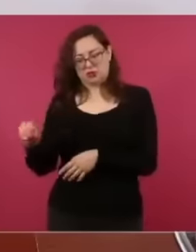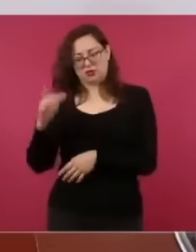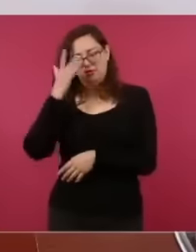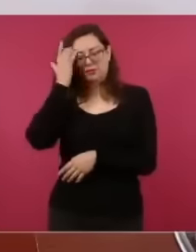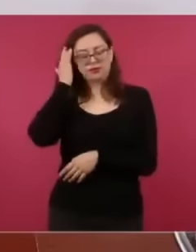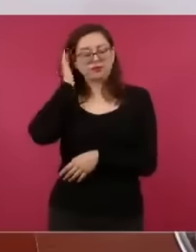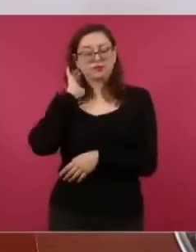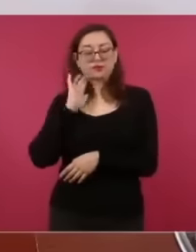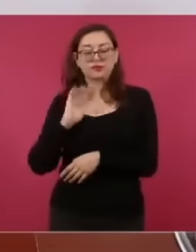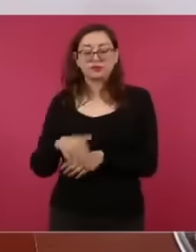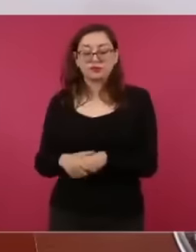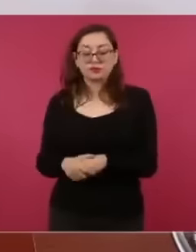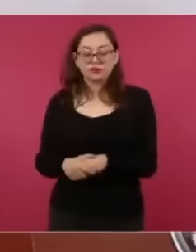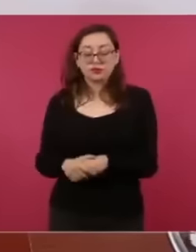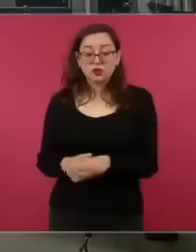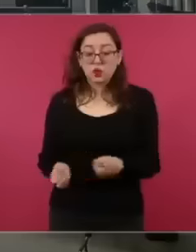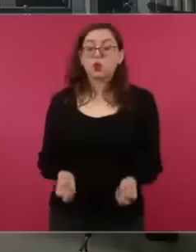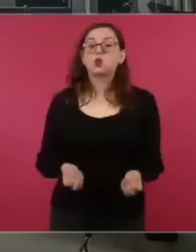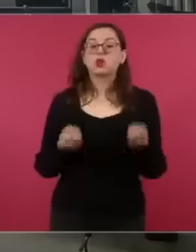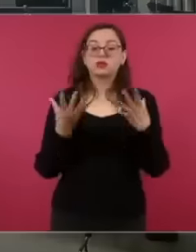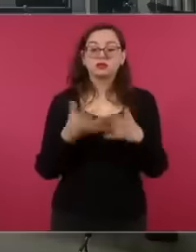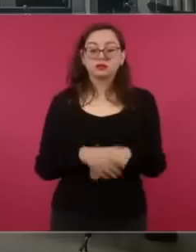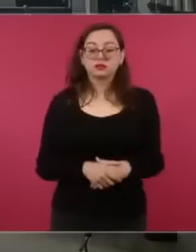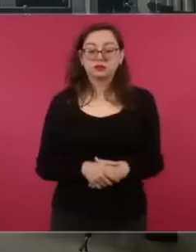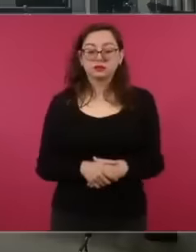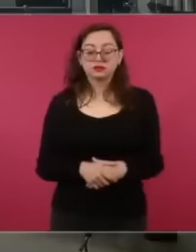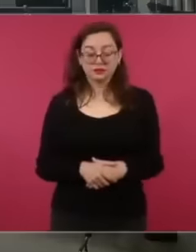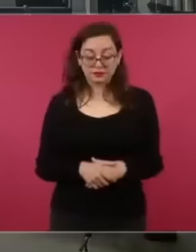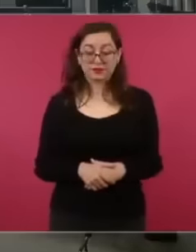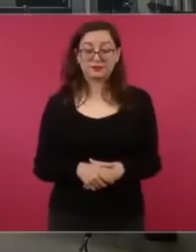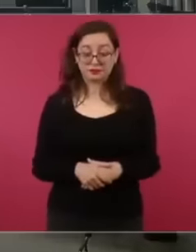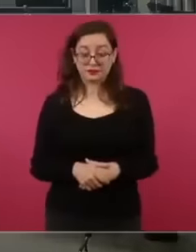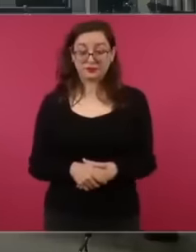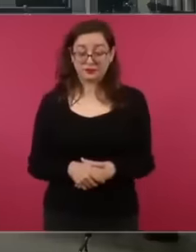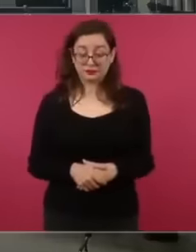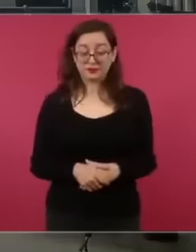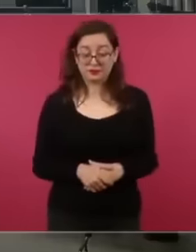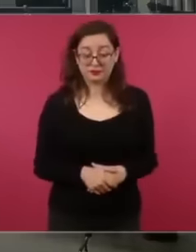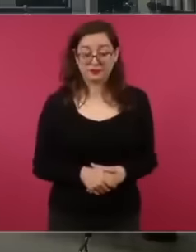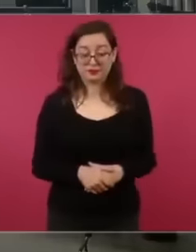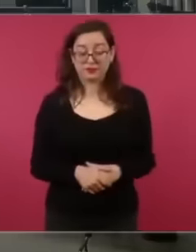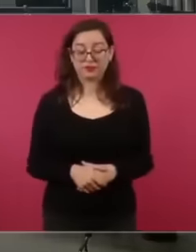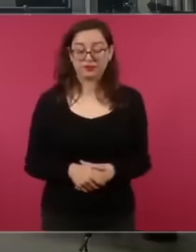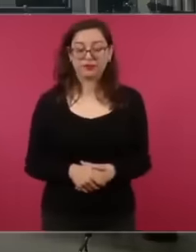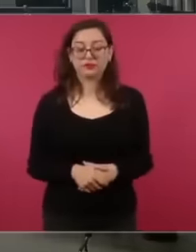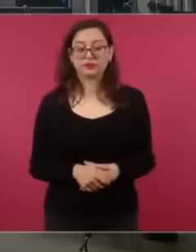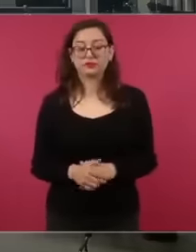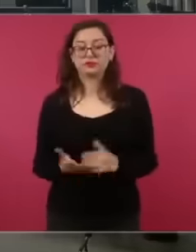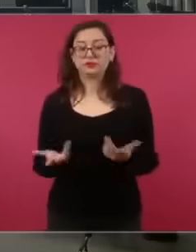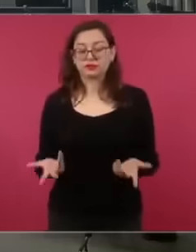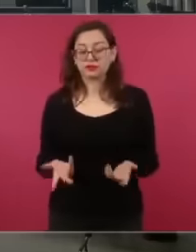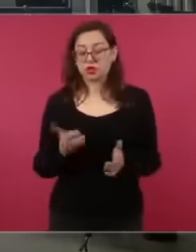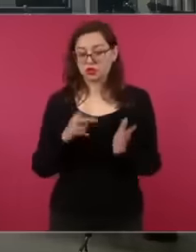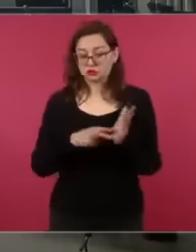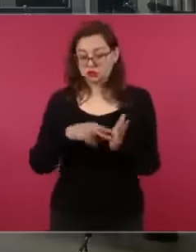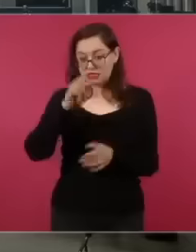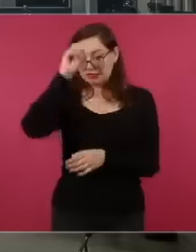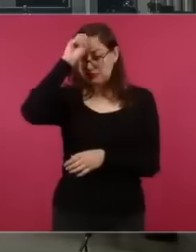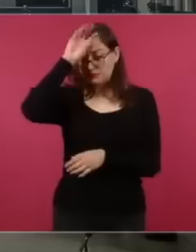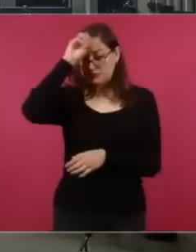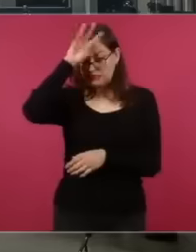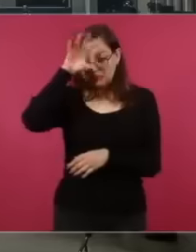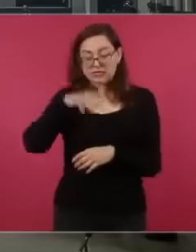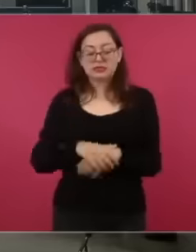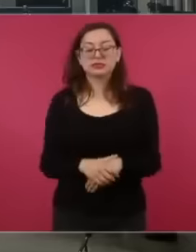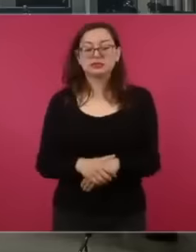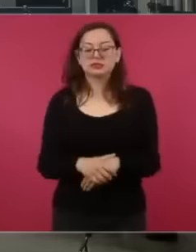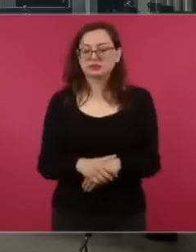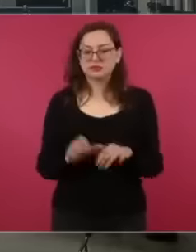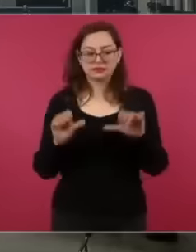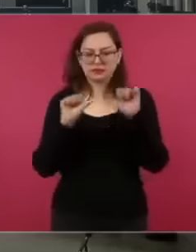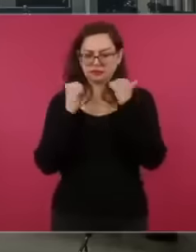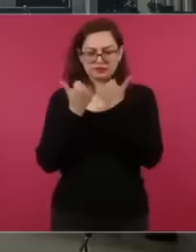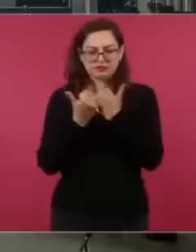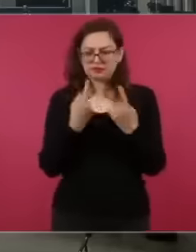How many with Salinas insurance companies there is a book not let's see if you put